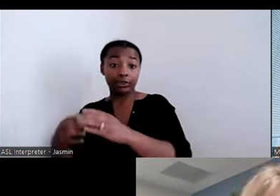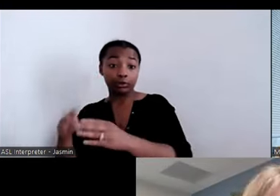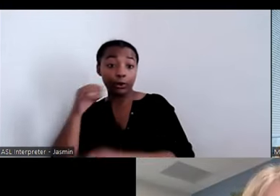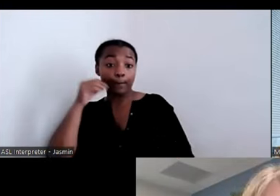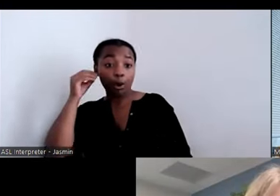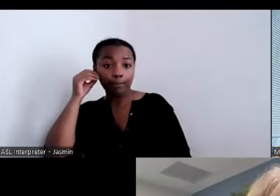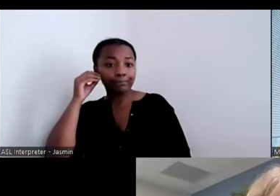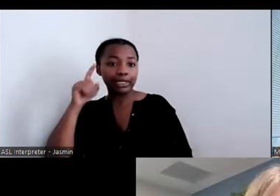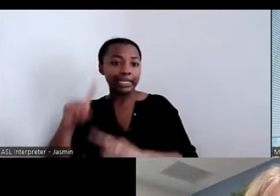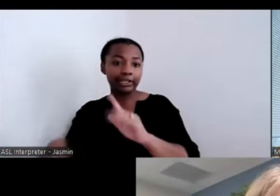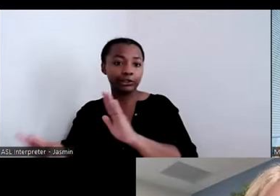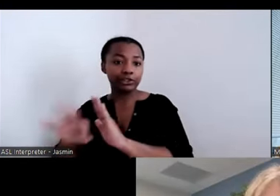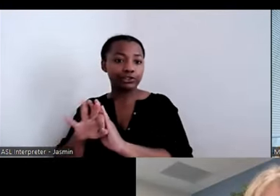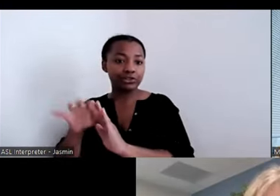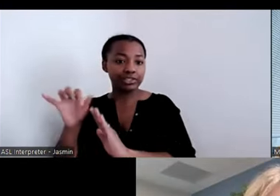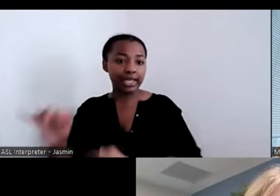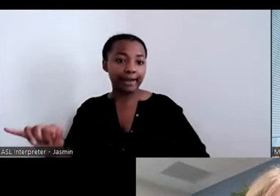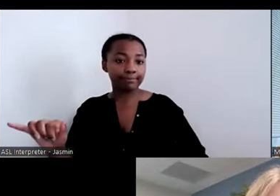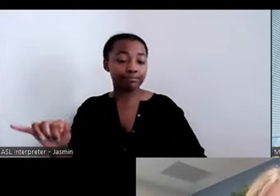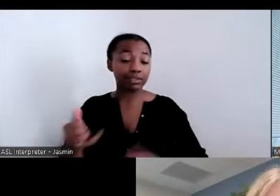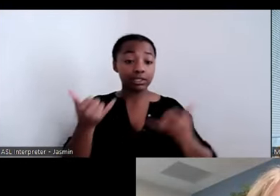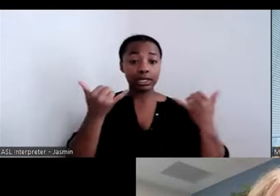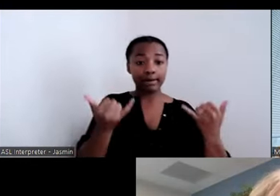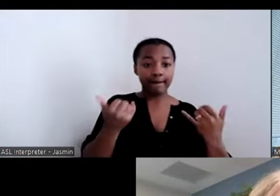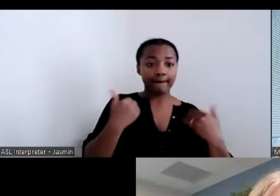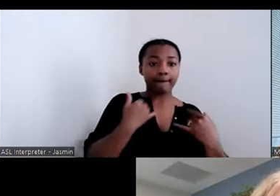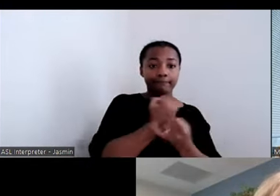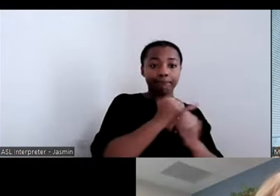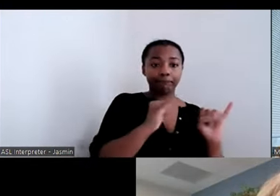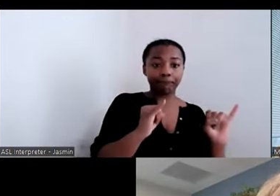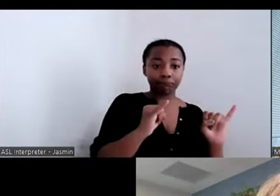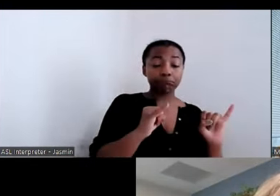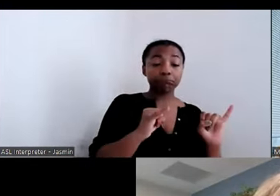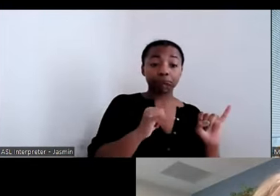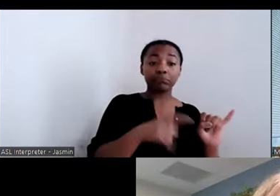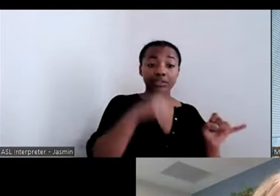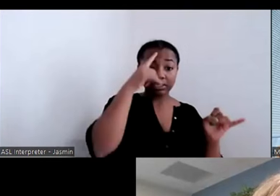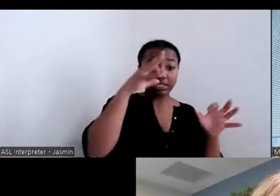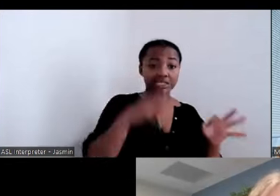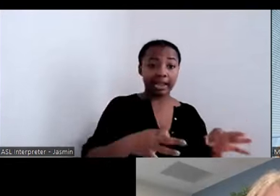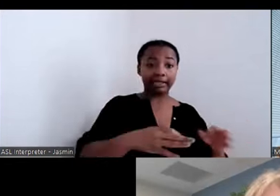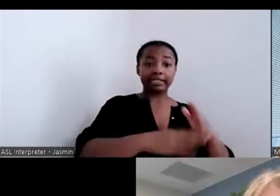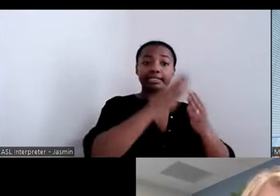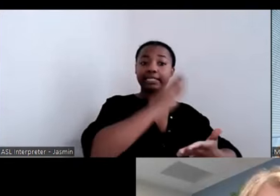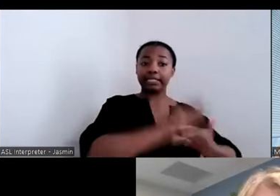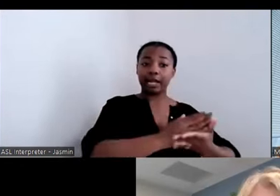His community inclusion team accompanied him through the whole journey. There